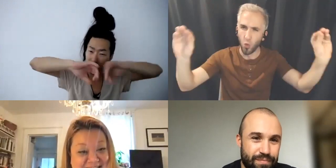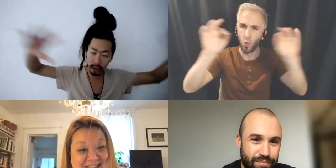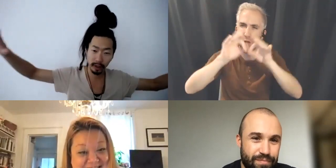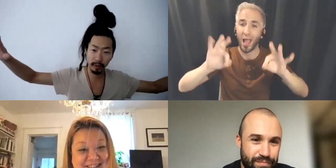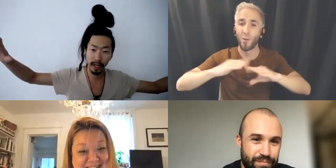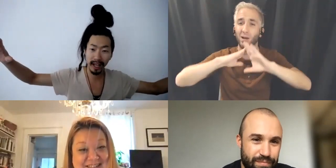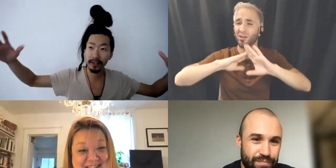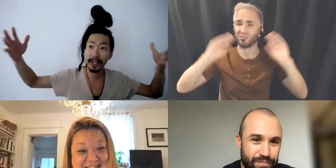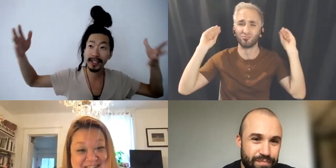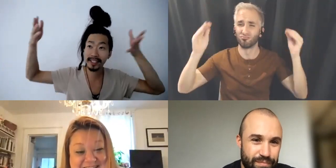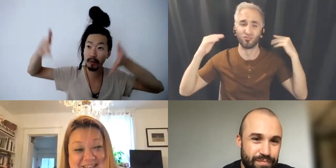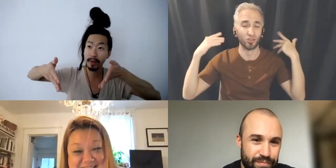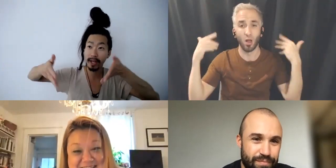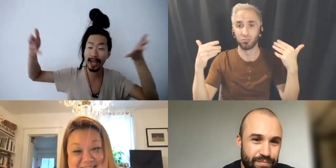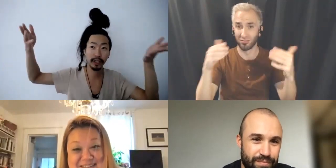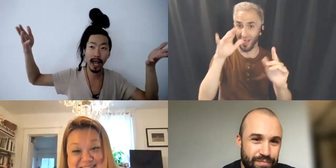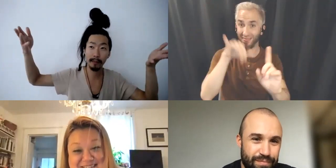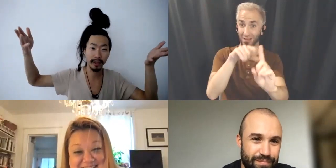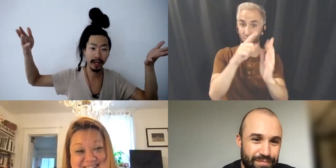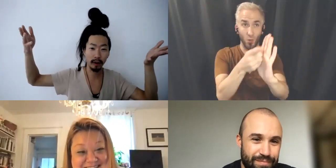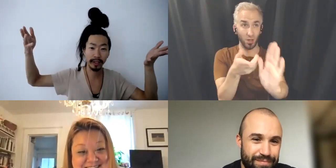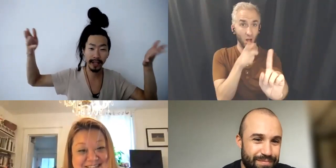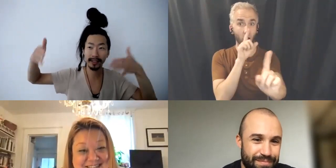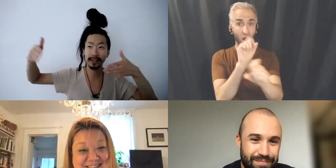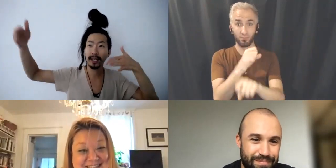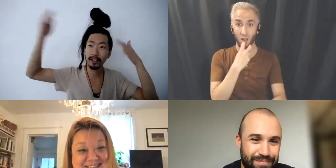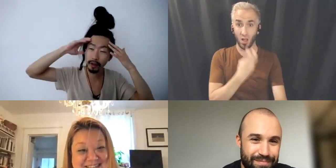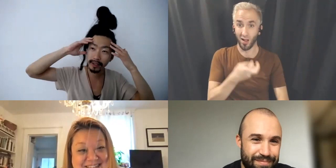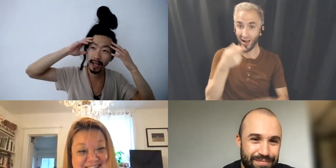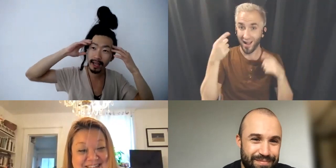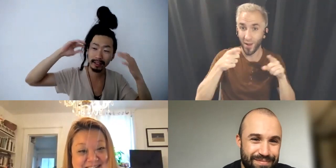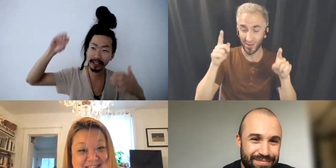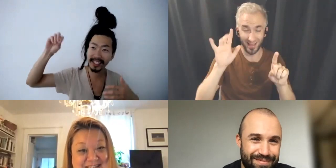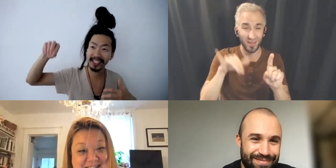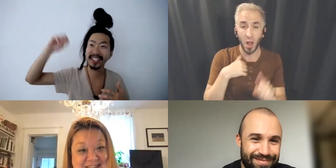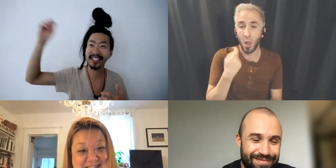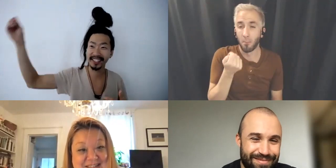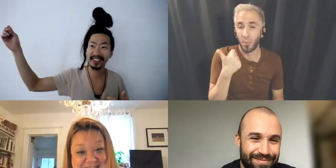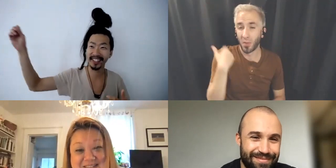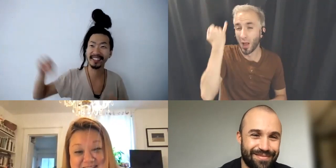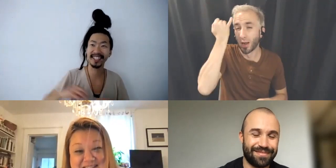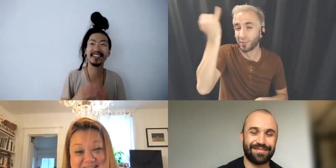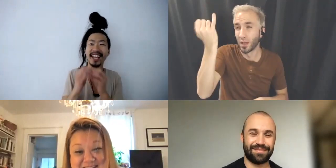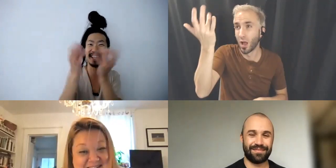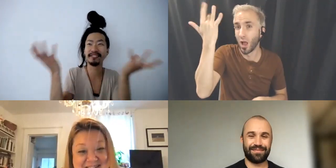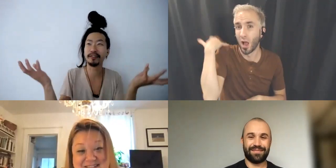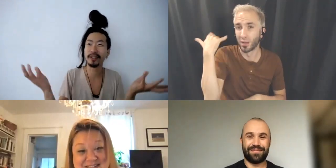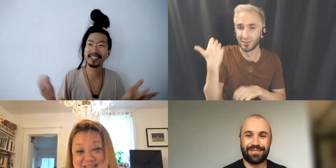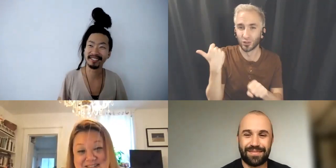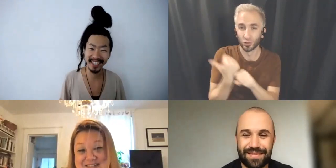Just jam together and this is the moment, like it actually happened! I was like, that's the little thought I was given 10 years ago and now okay it finally blossomed!